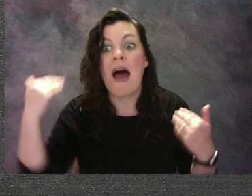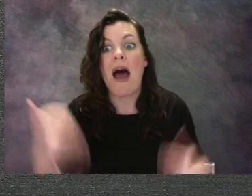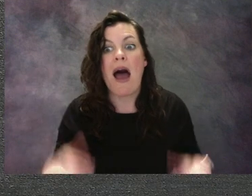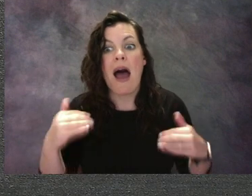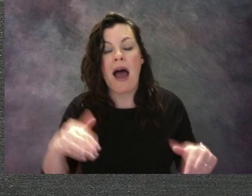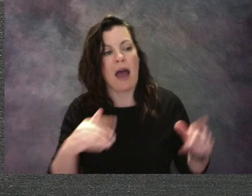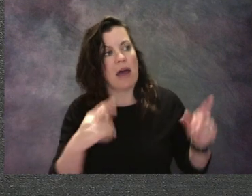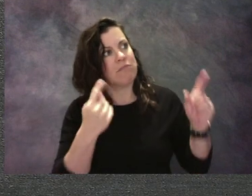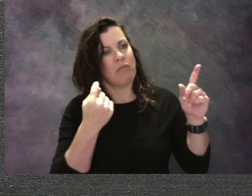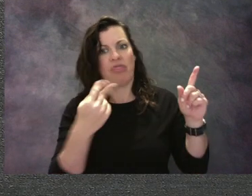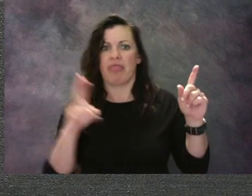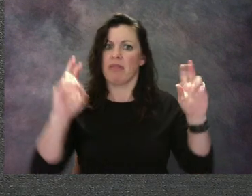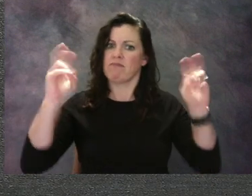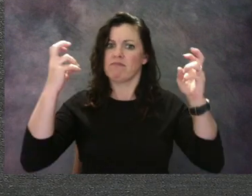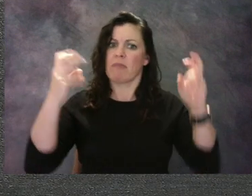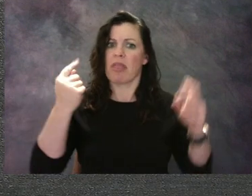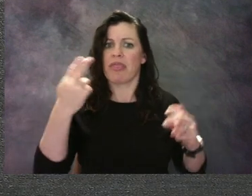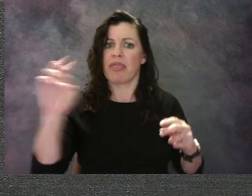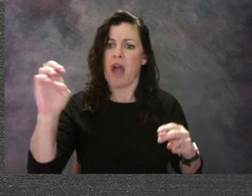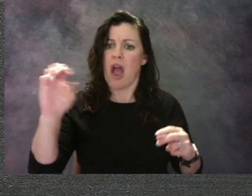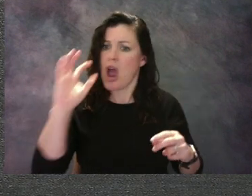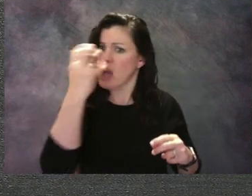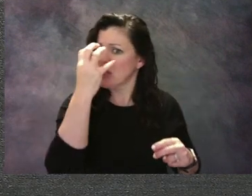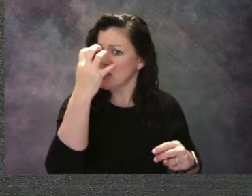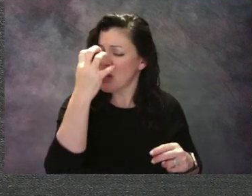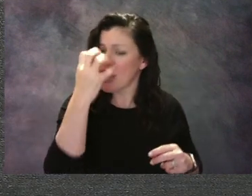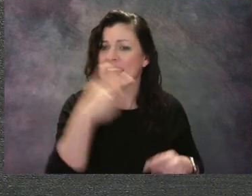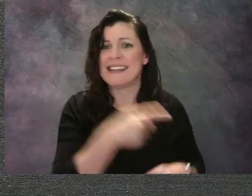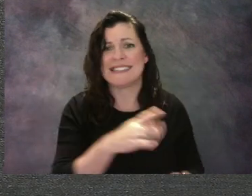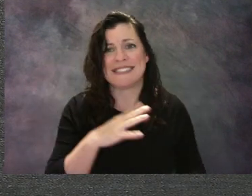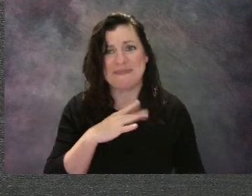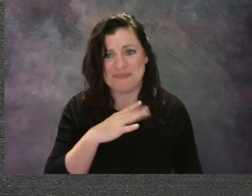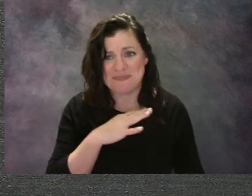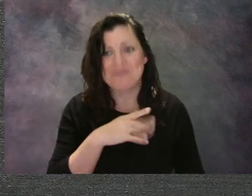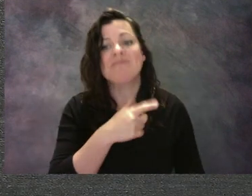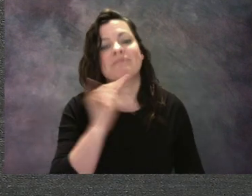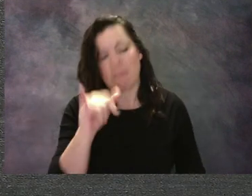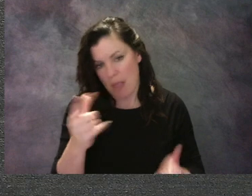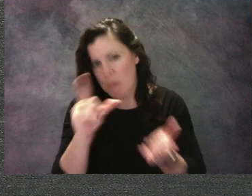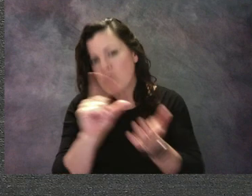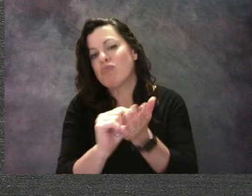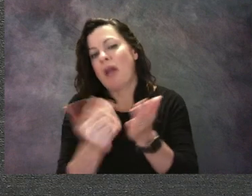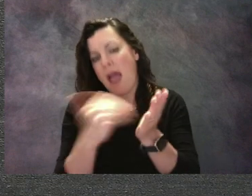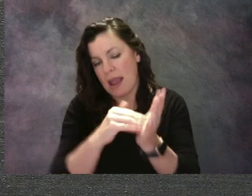it's also a lithograph, which is like a print, but what I like about this is there's